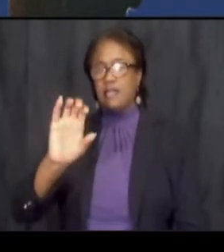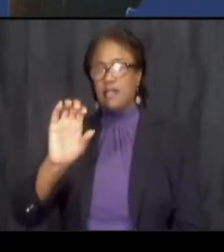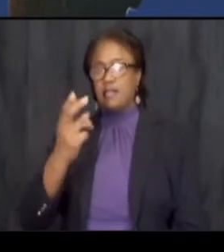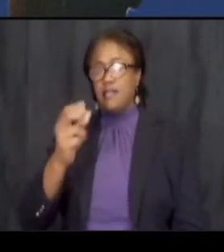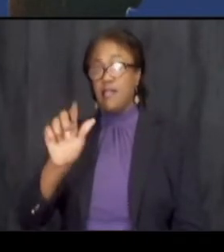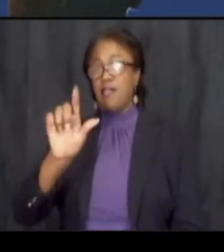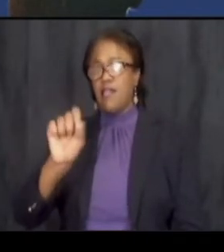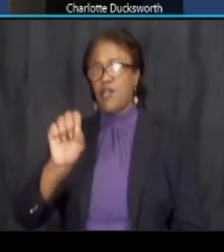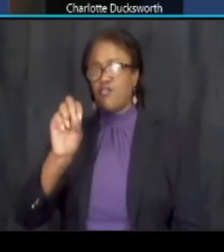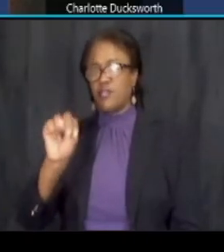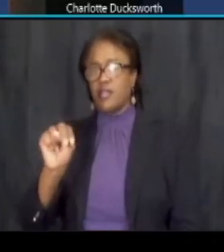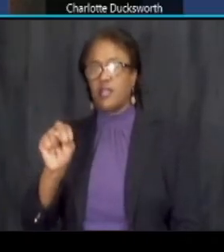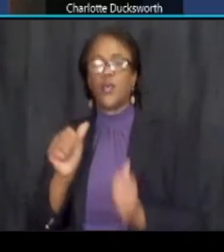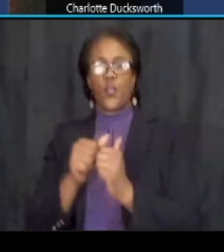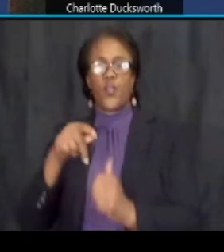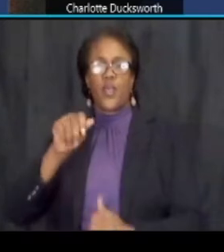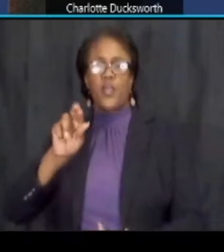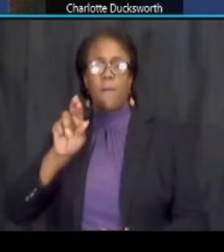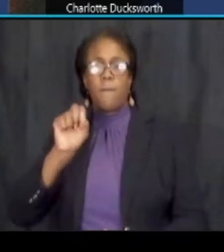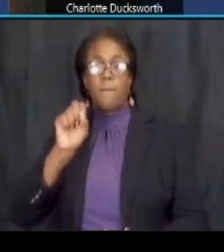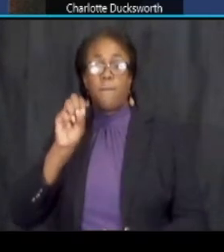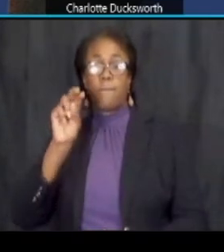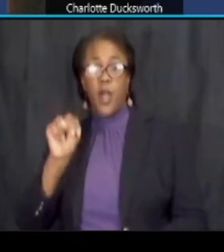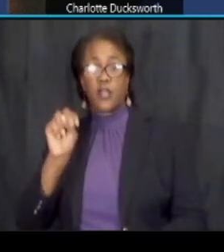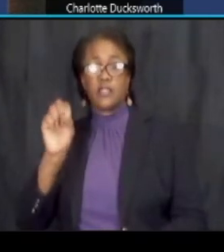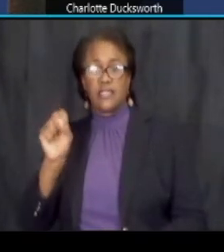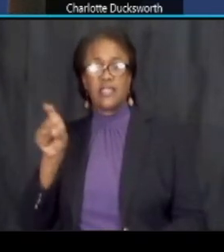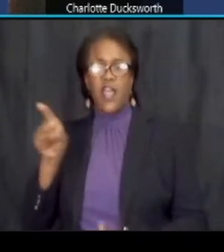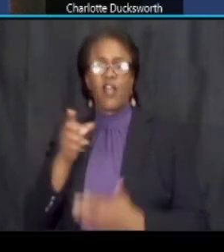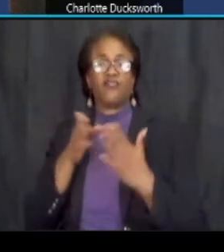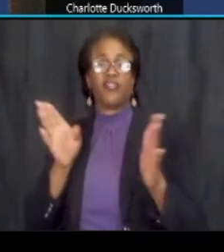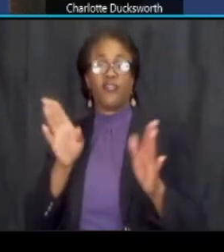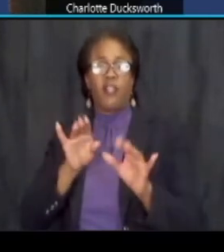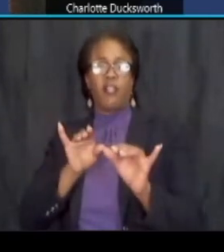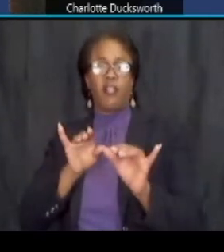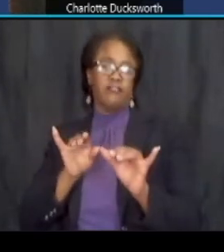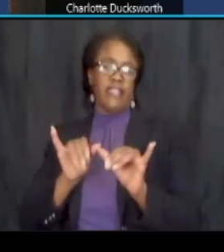they are our general engineering consultant on this project so i'll turn it over to nick thanks